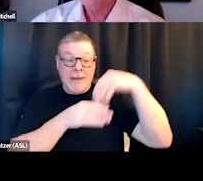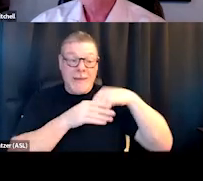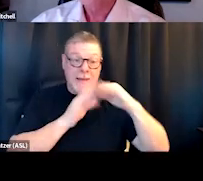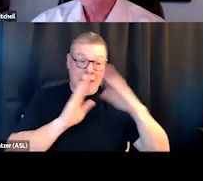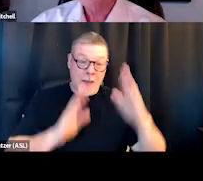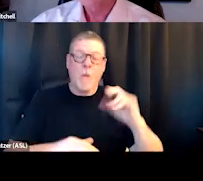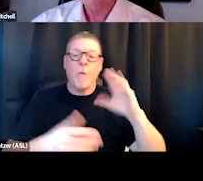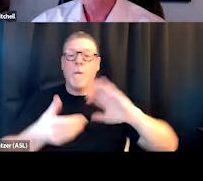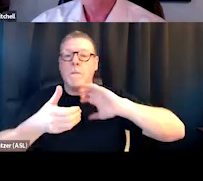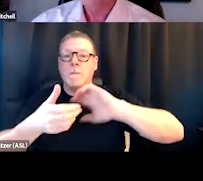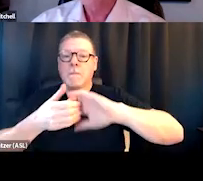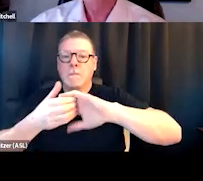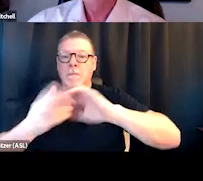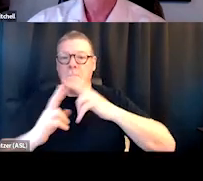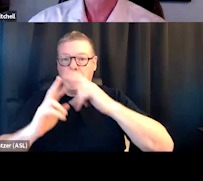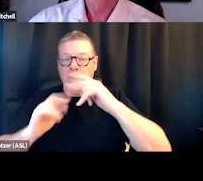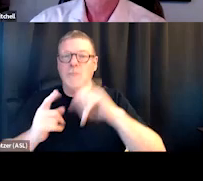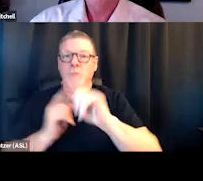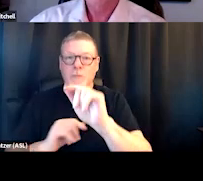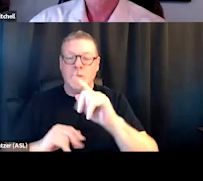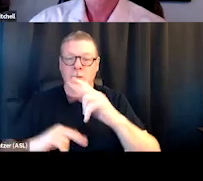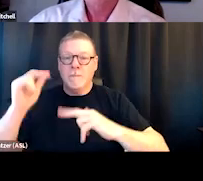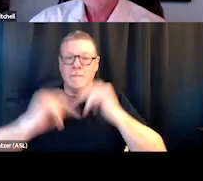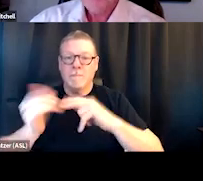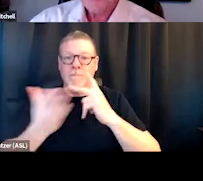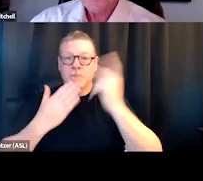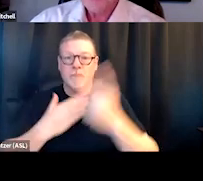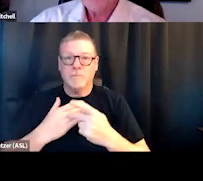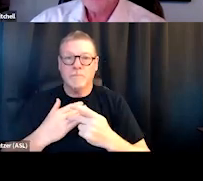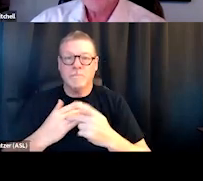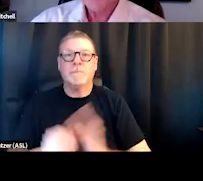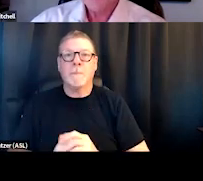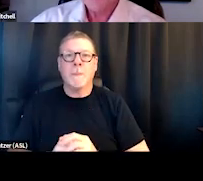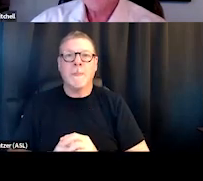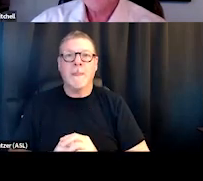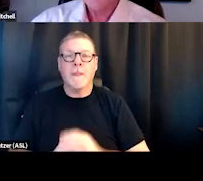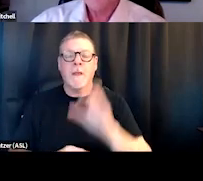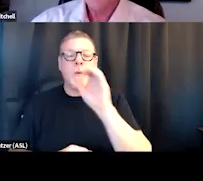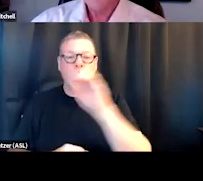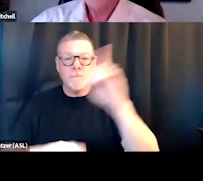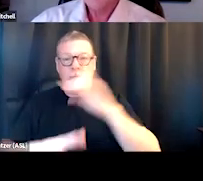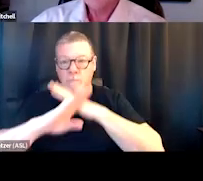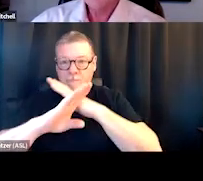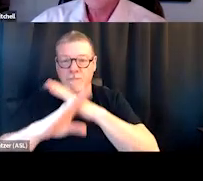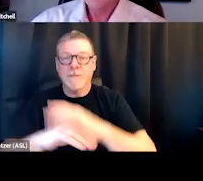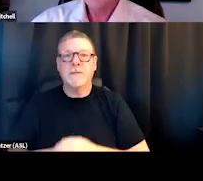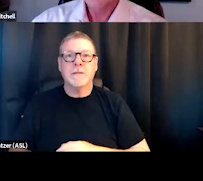to build those areas you're programming up, including, you know, overdose prevention, access to harm reduction supplies,